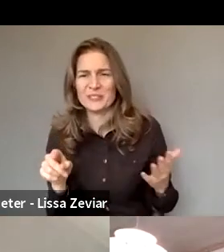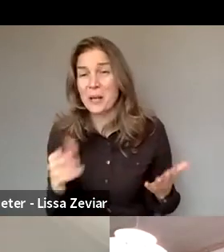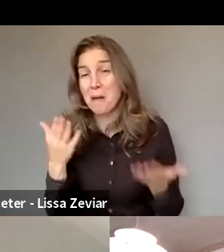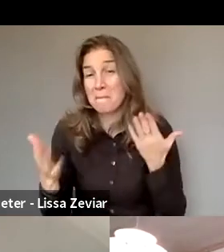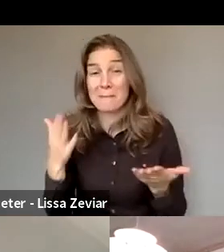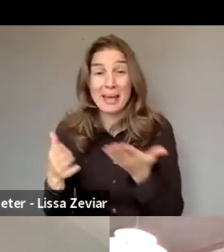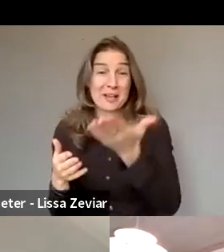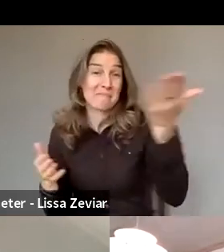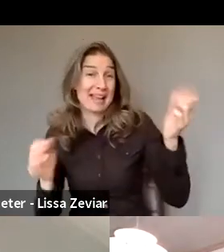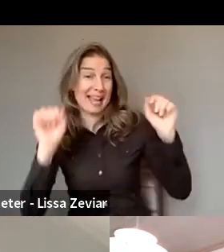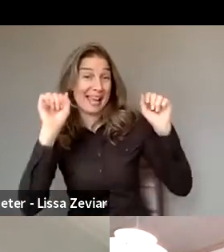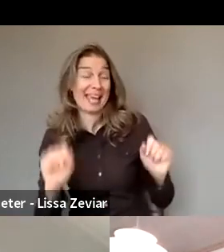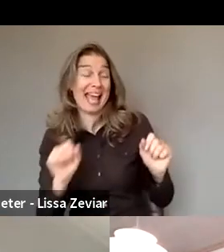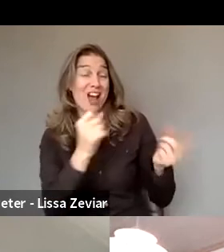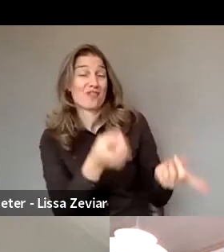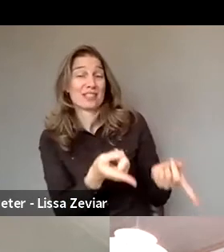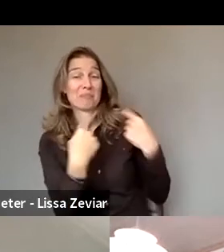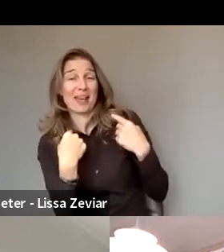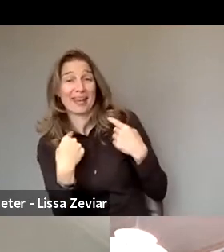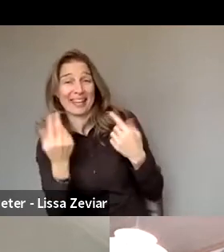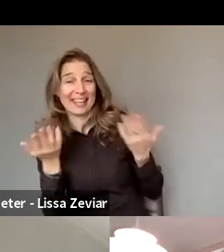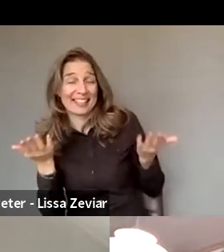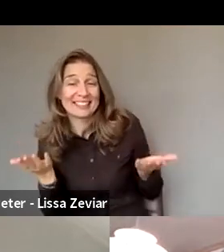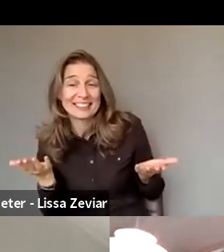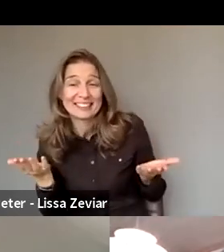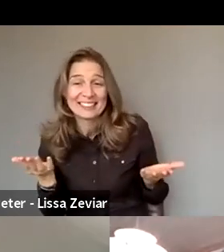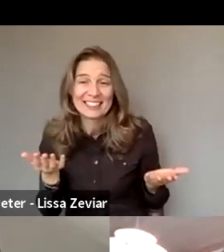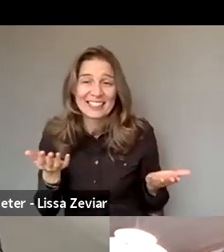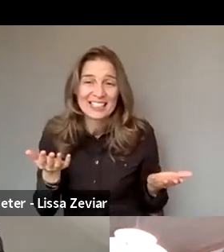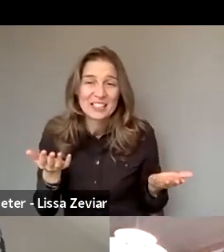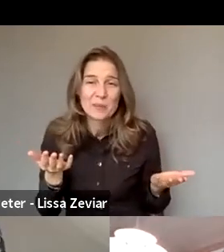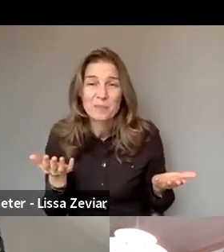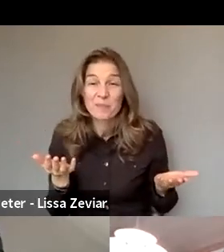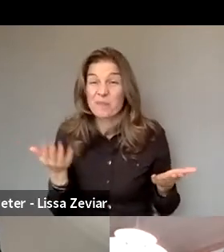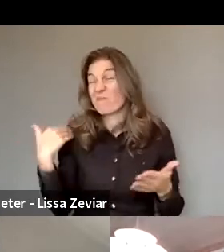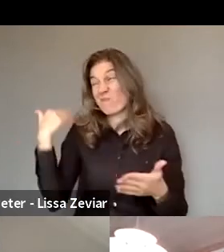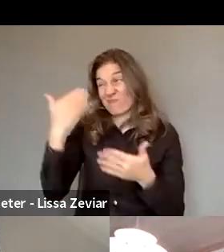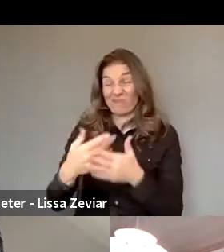Not a good experience as attendee on this...